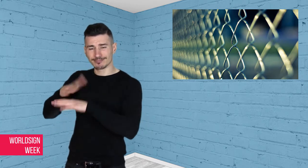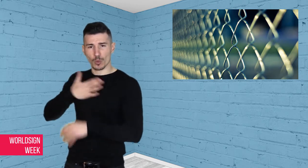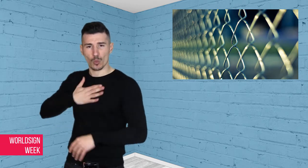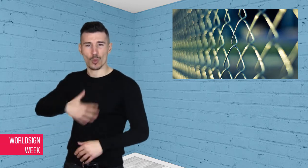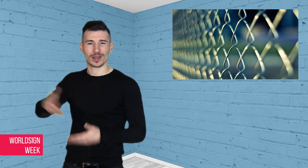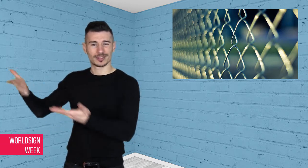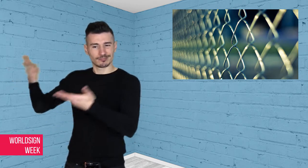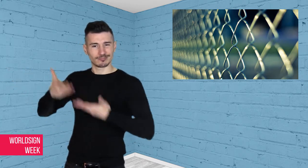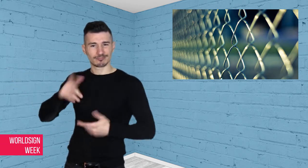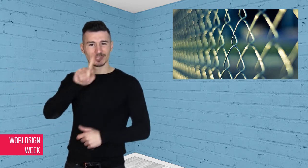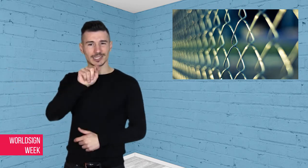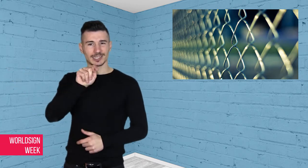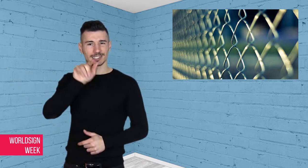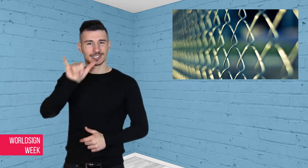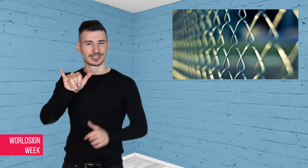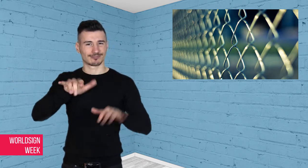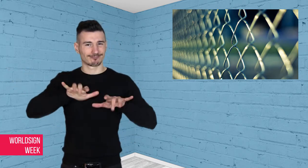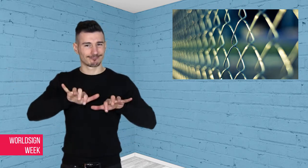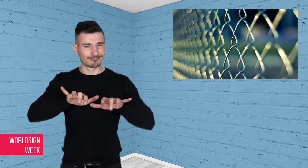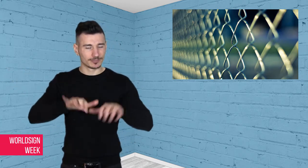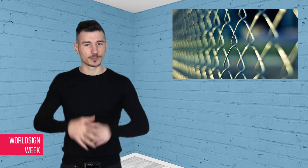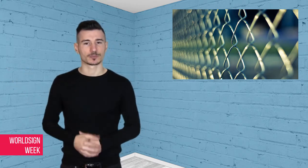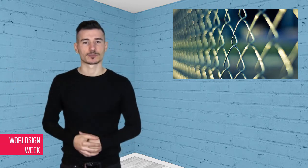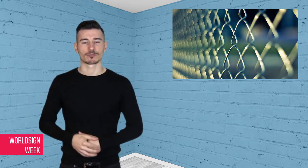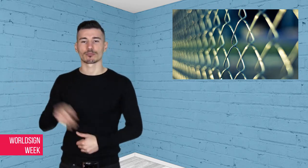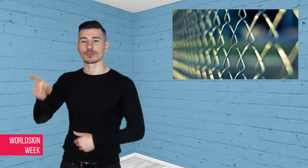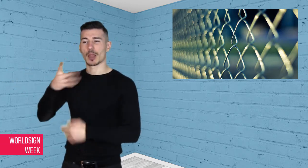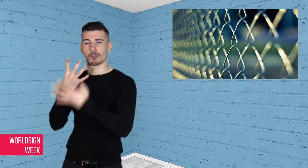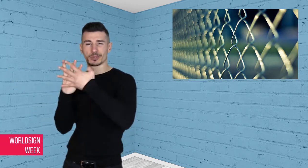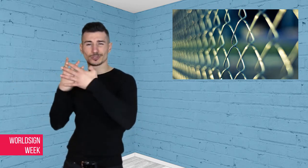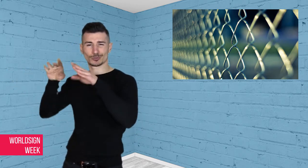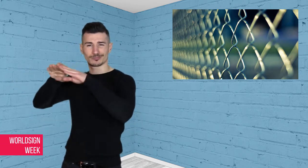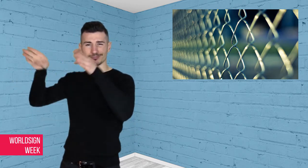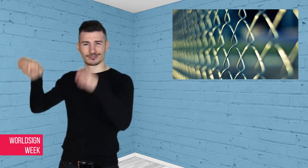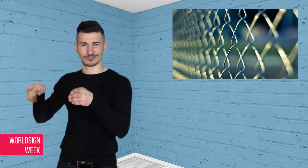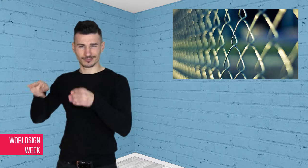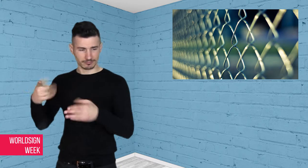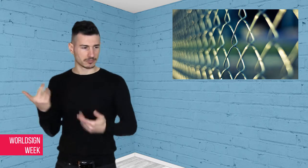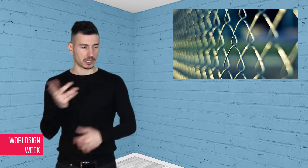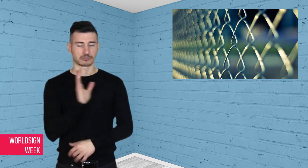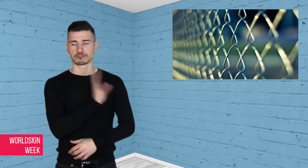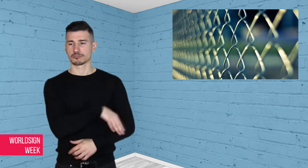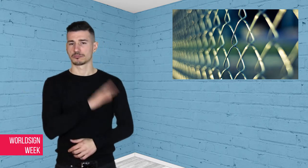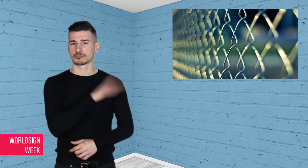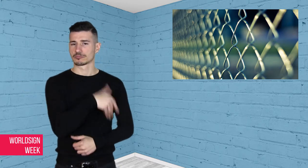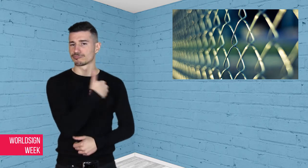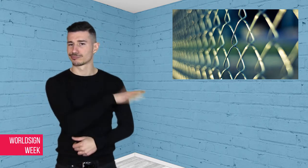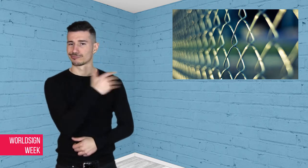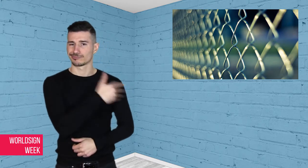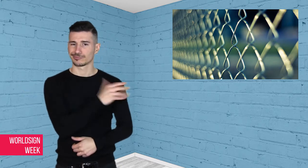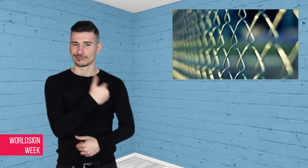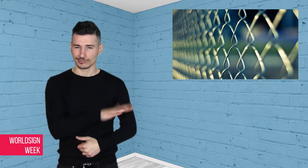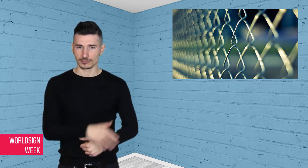and the use of a TTY. The prison ignored his requests and did not